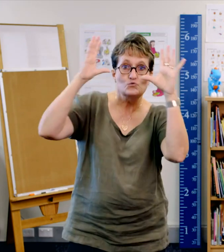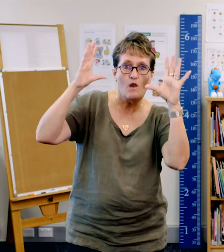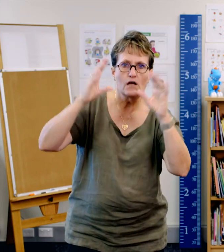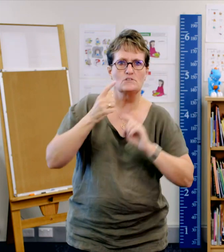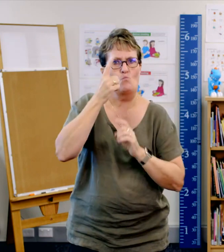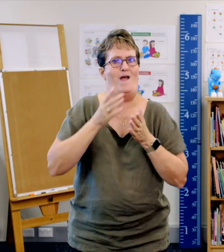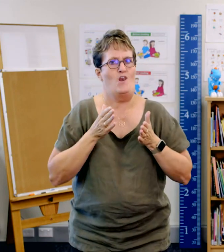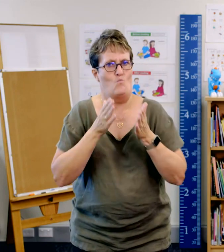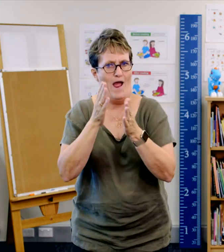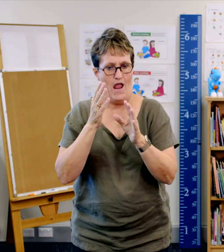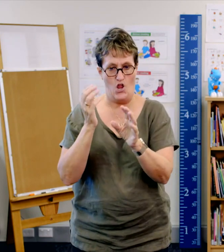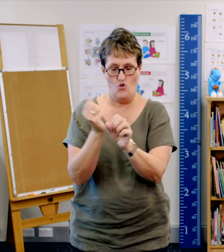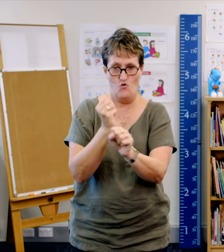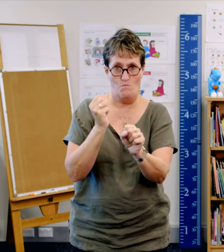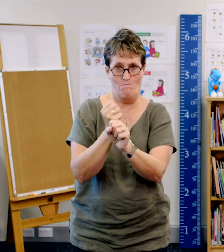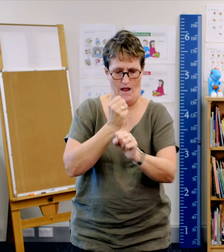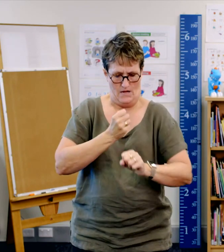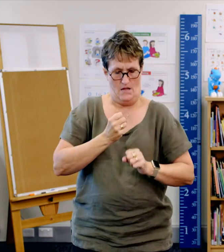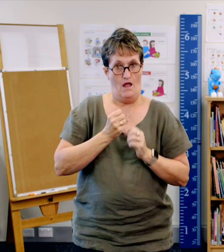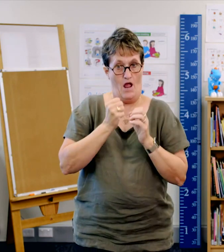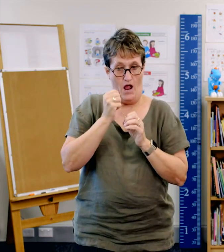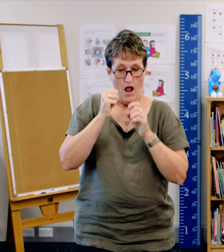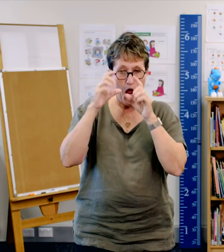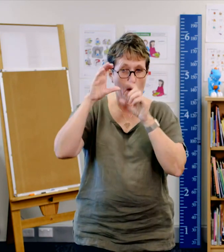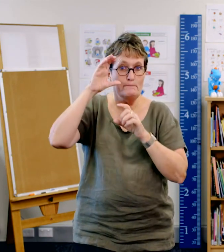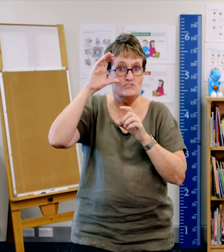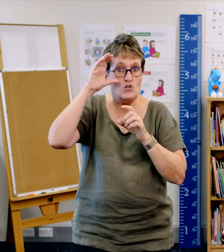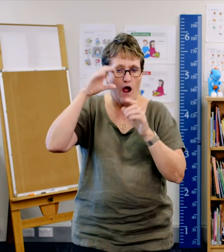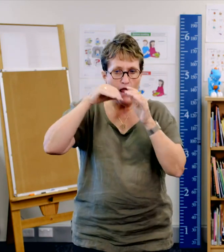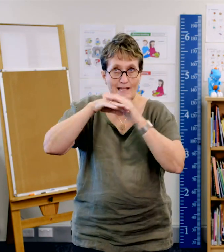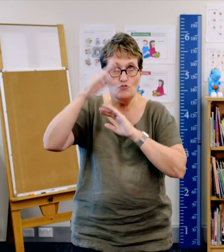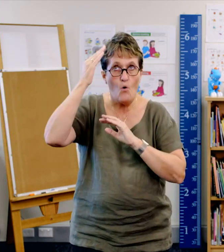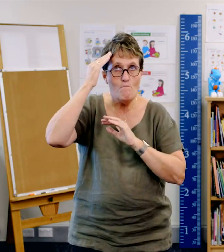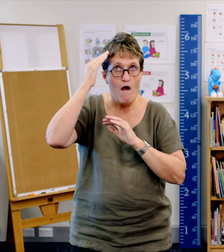where you create a personal picture of what the author has written.